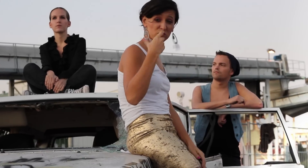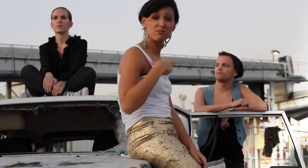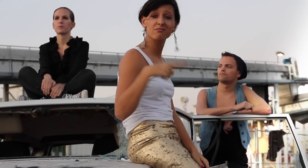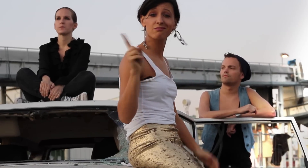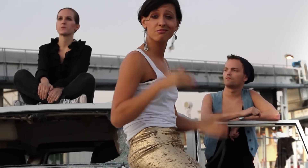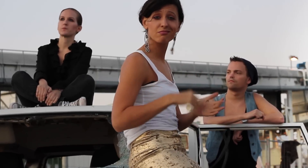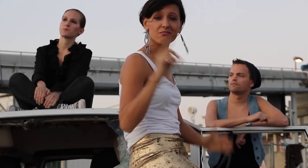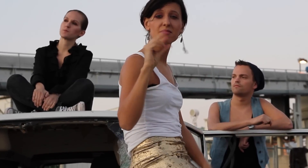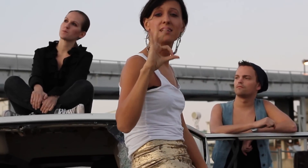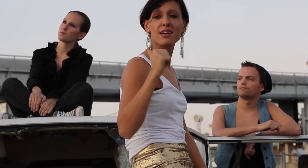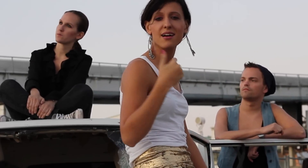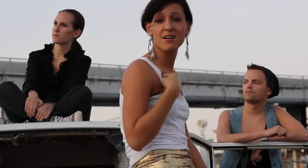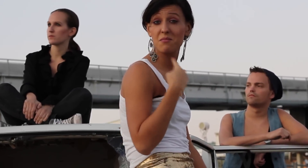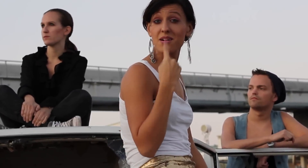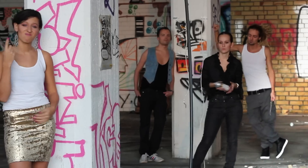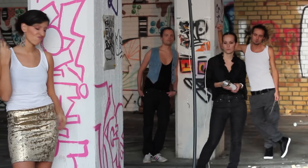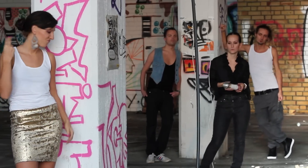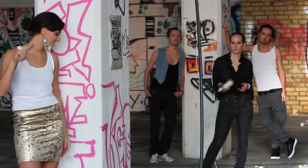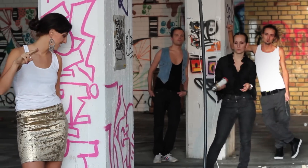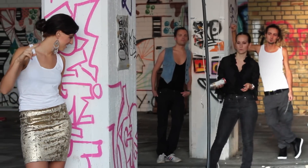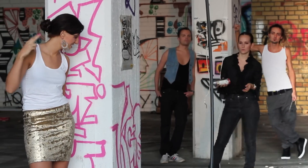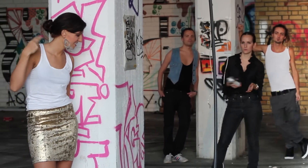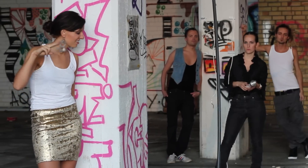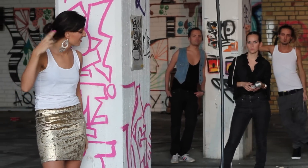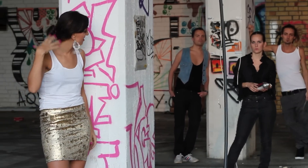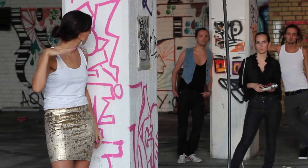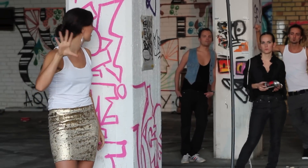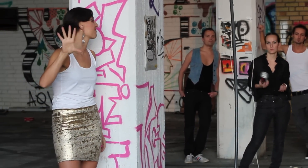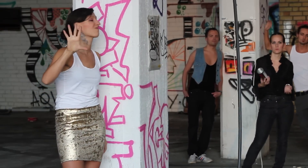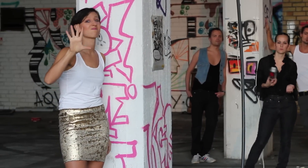They tried to make me go to rehab but I said no, no, no